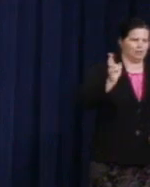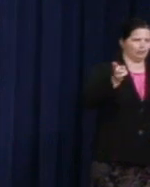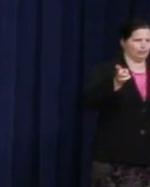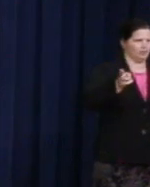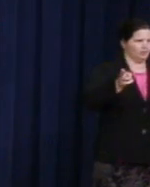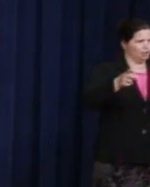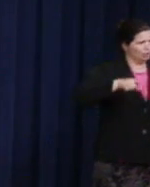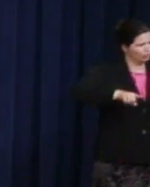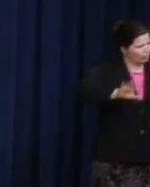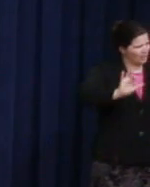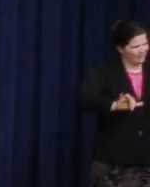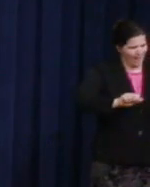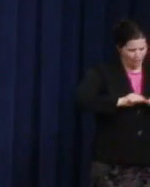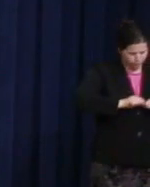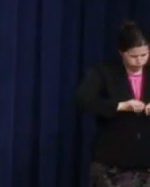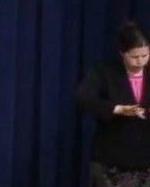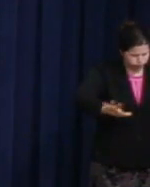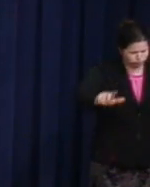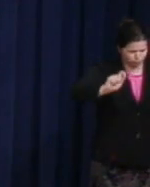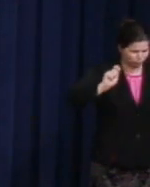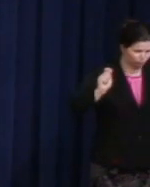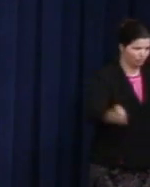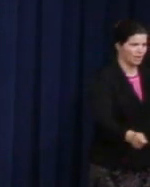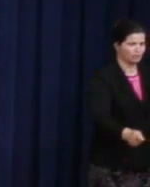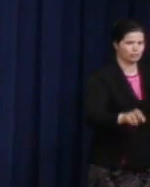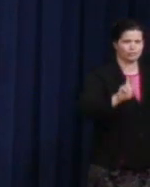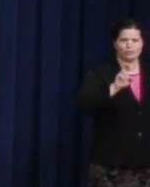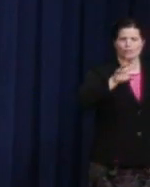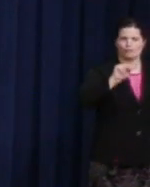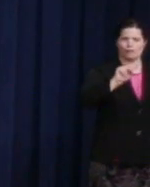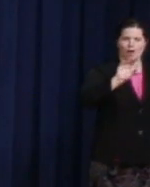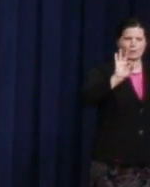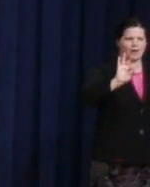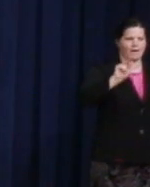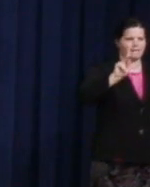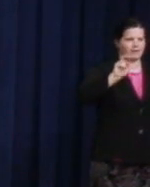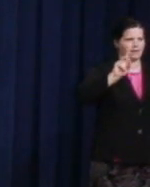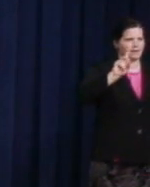transformation that Robert F. Kennedy spoke those words.